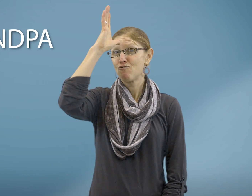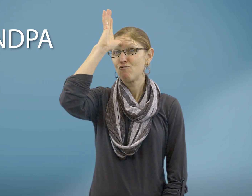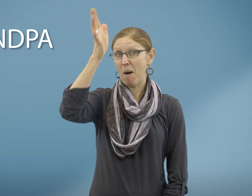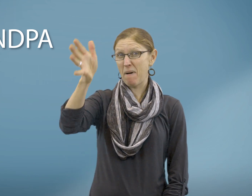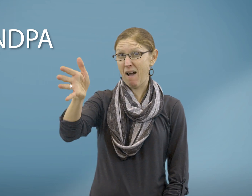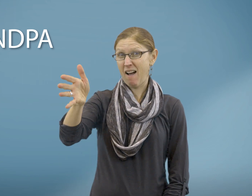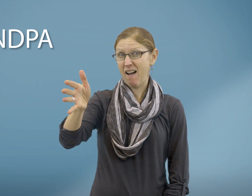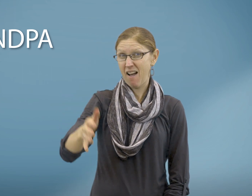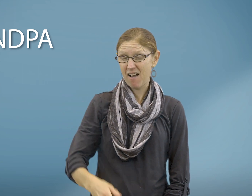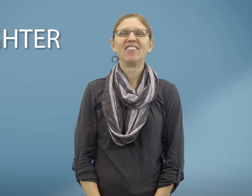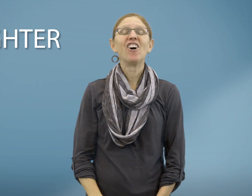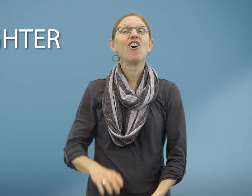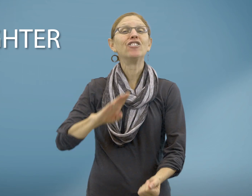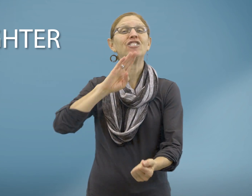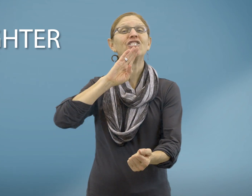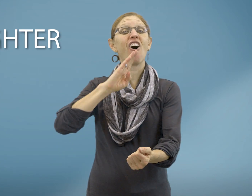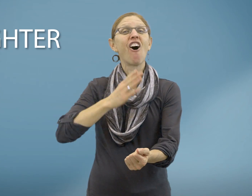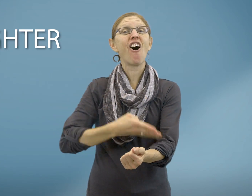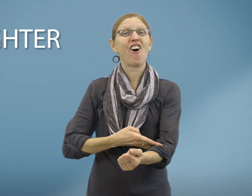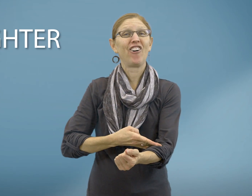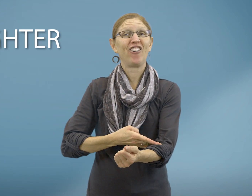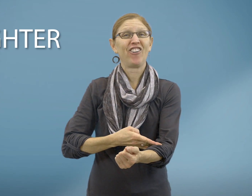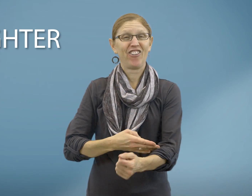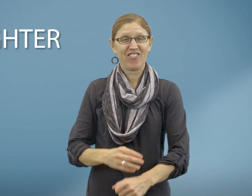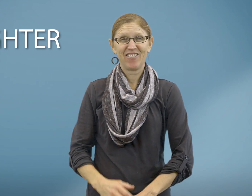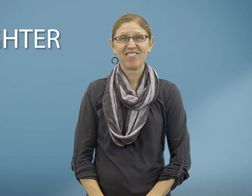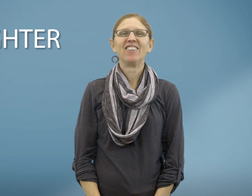Grandpa Daughter